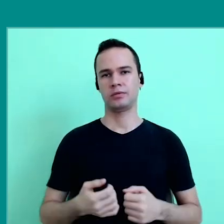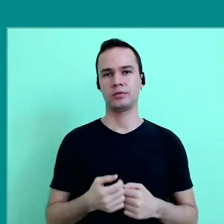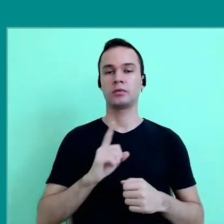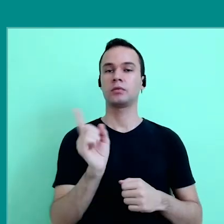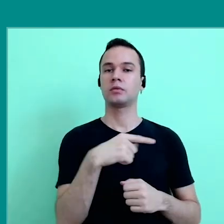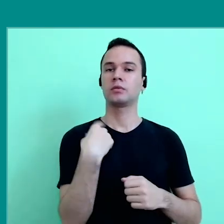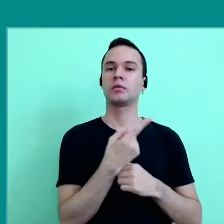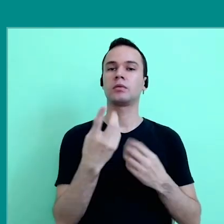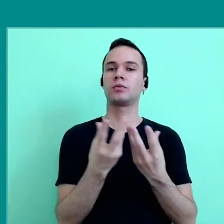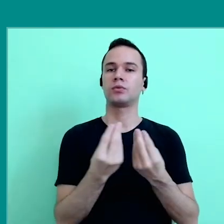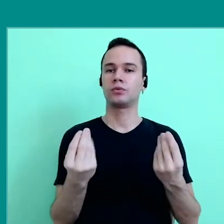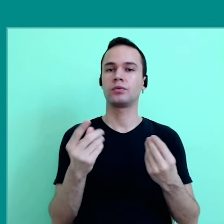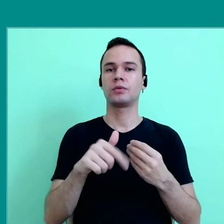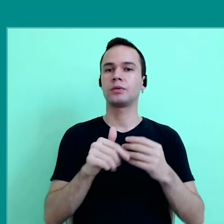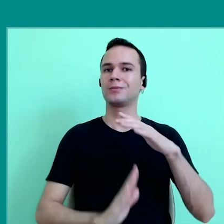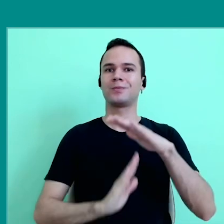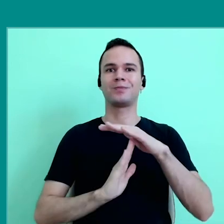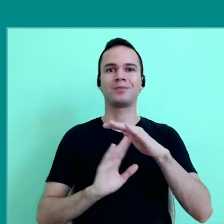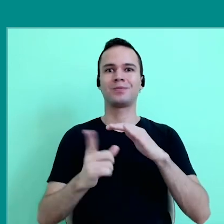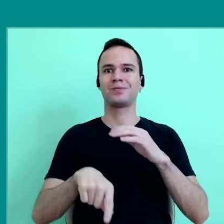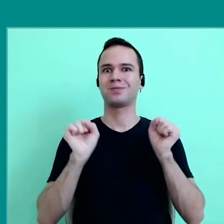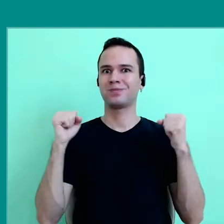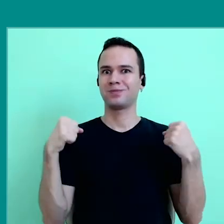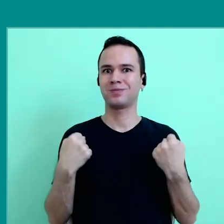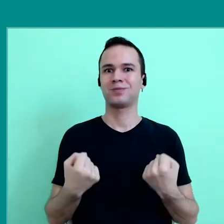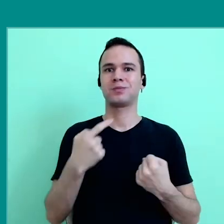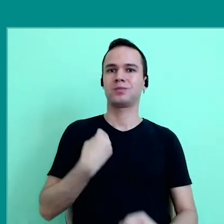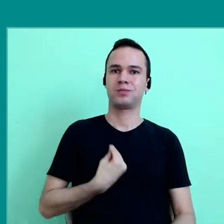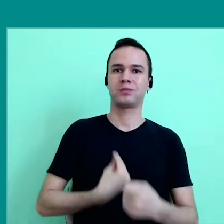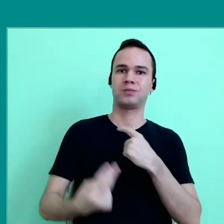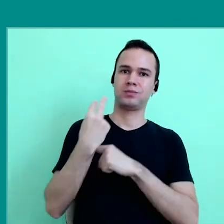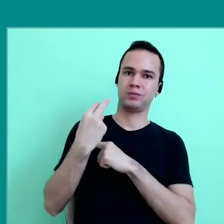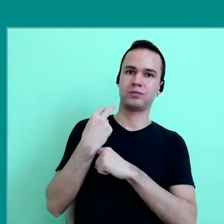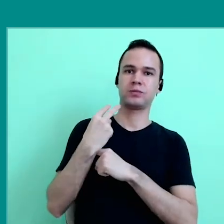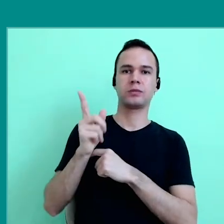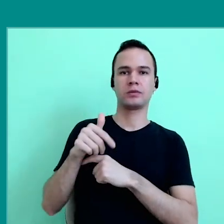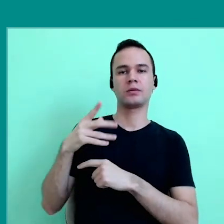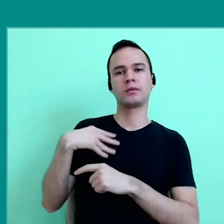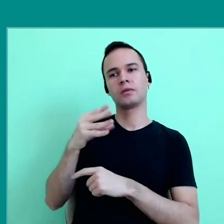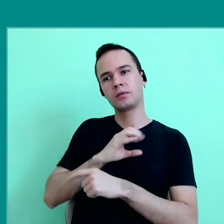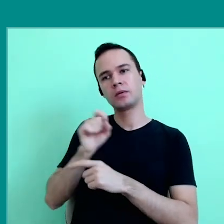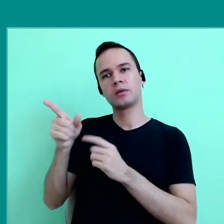We are often at the limit of our strength, taking care our own life and the life of our loved ones,